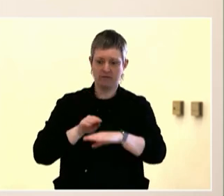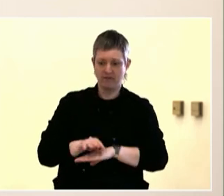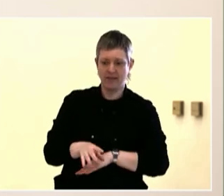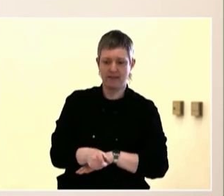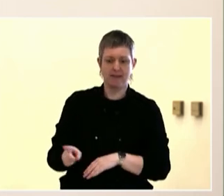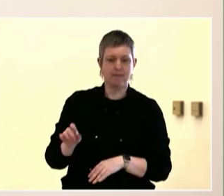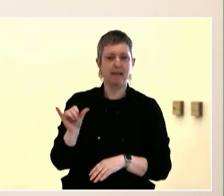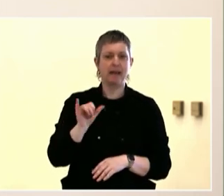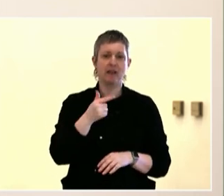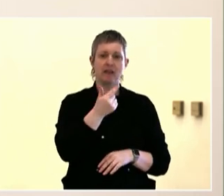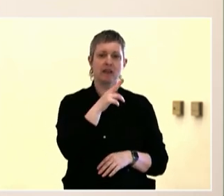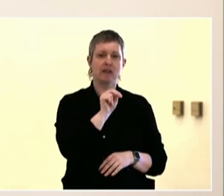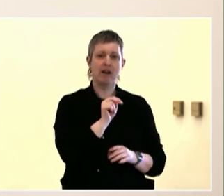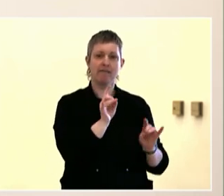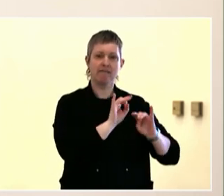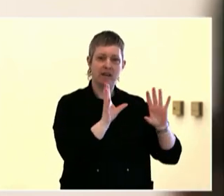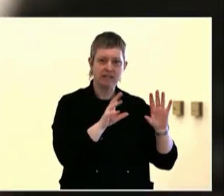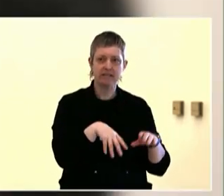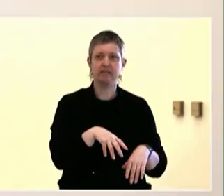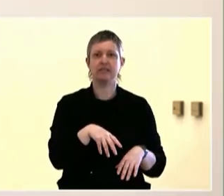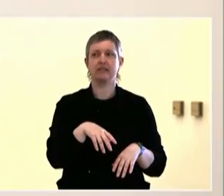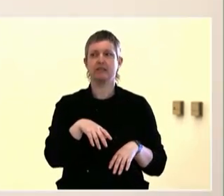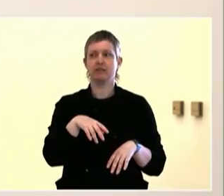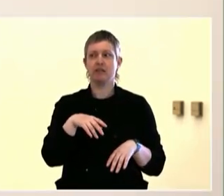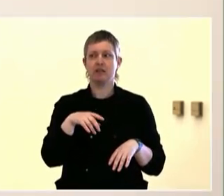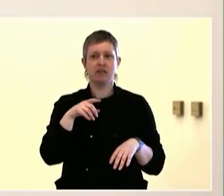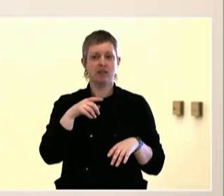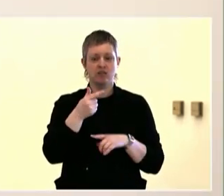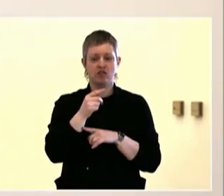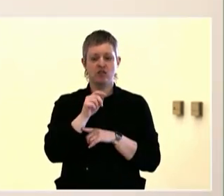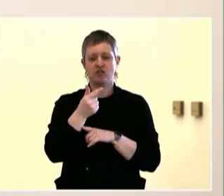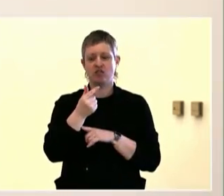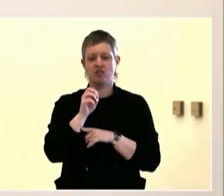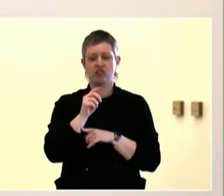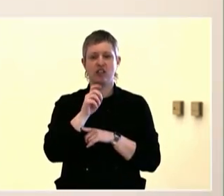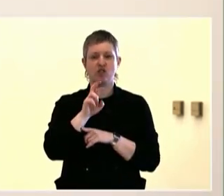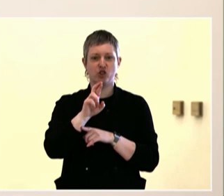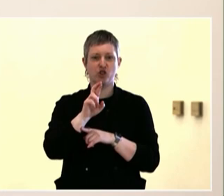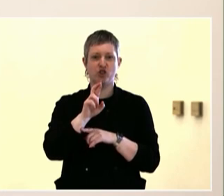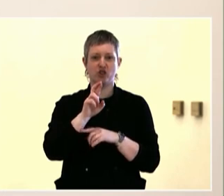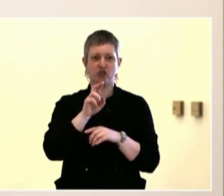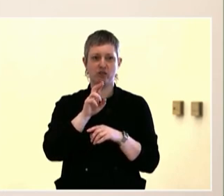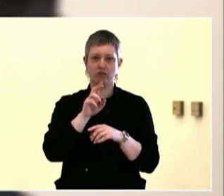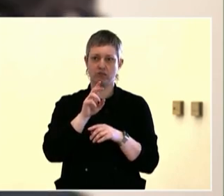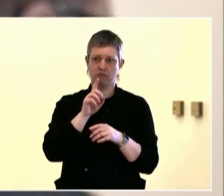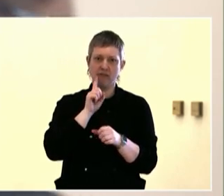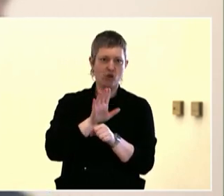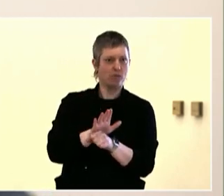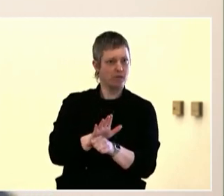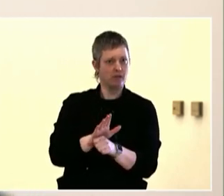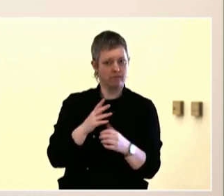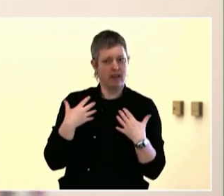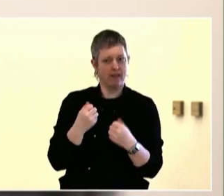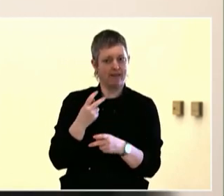So this is -- this is -- this meeting, this meeting has its beautiful buffs that we've been